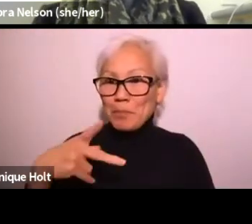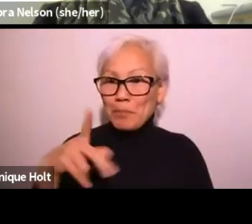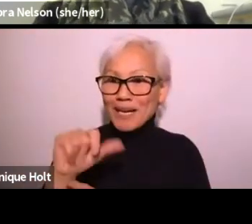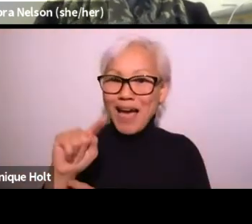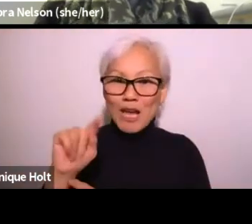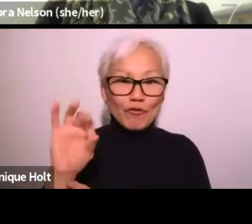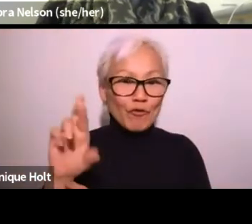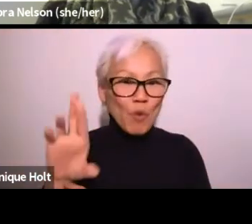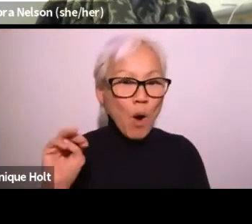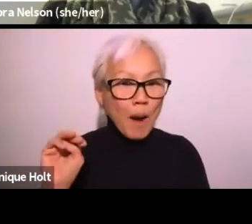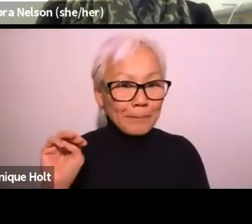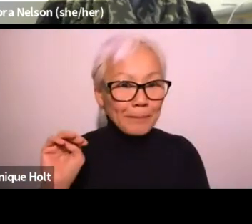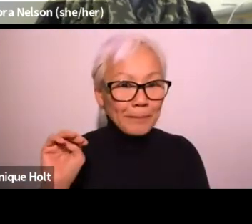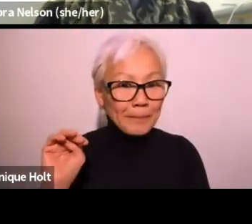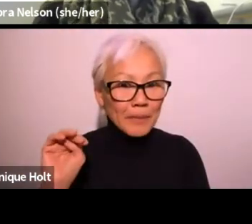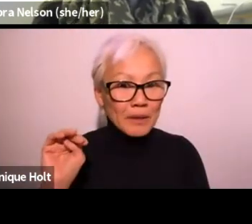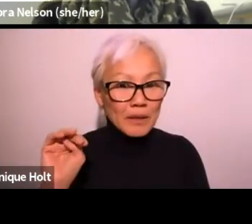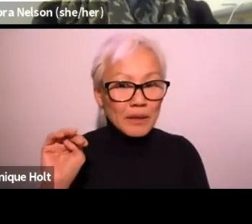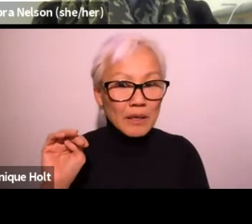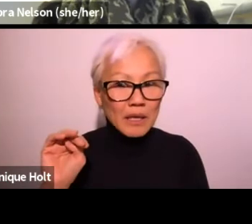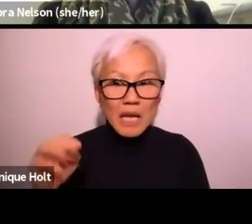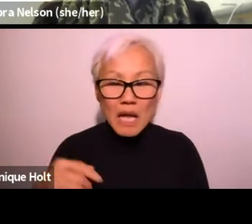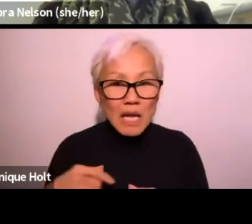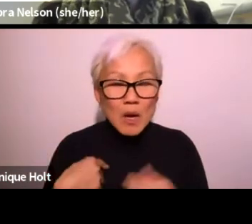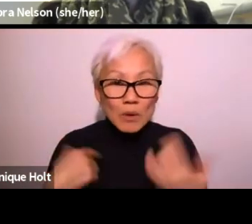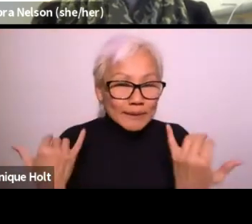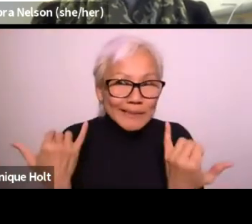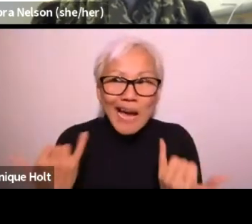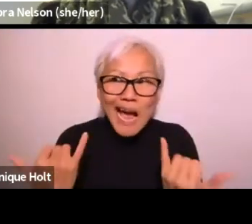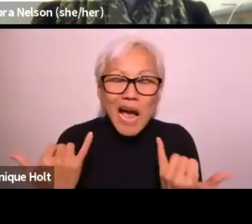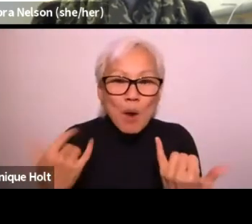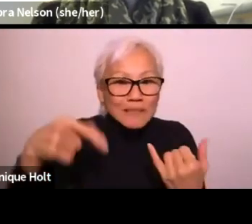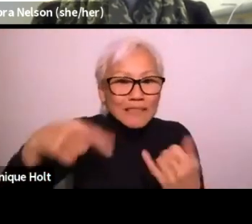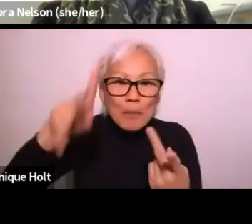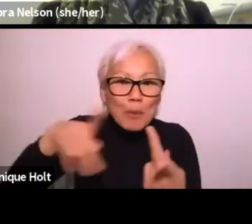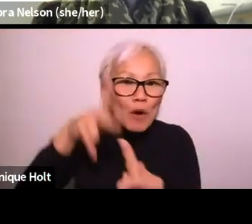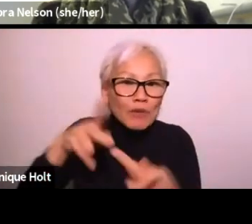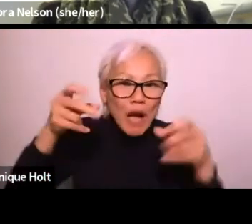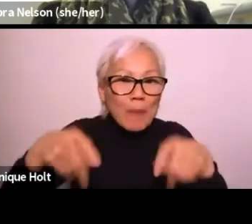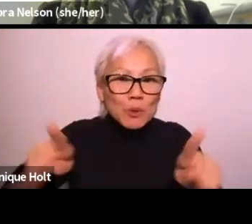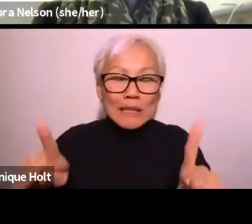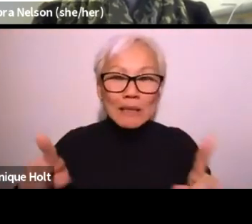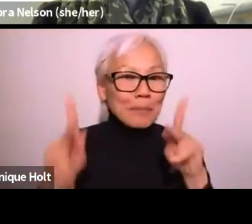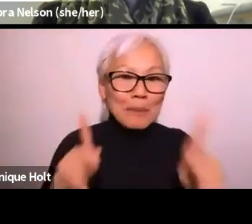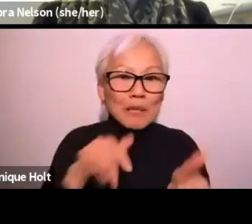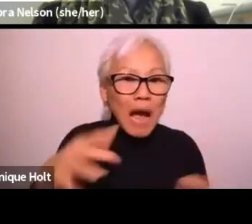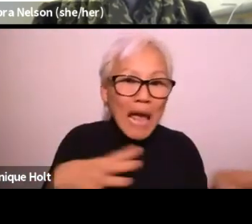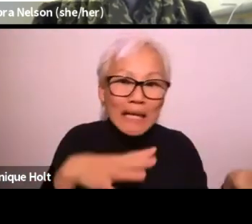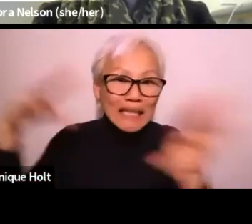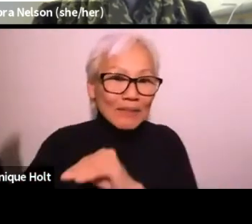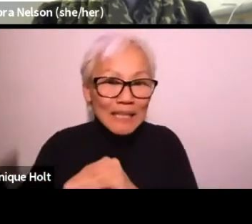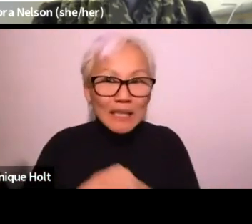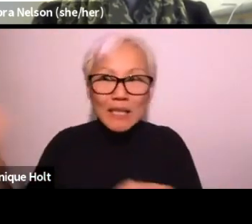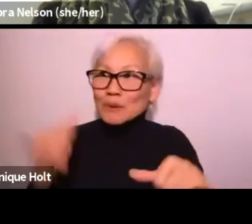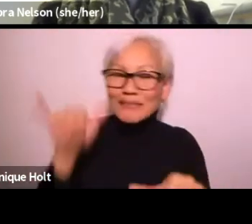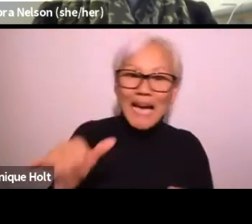we need this kind of forum and platform as well, because now is the perfect opportunity.